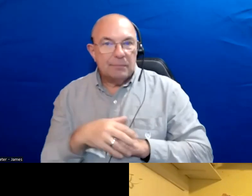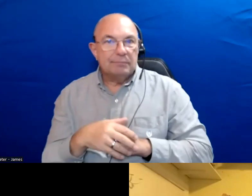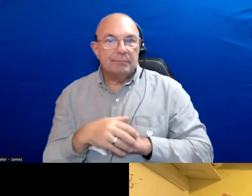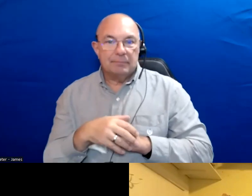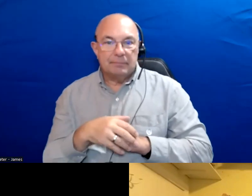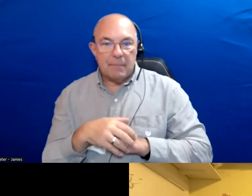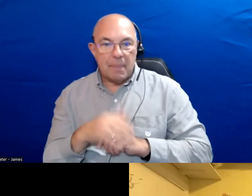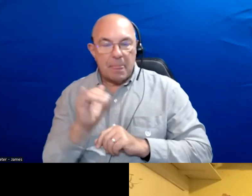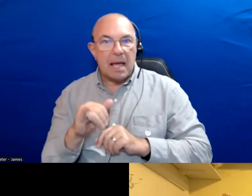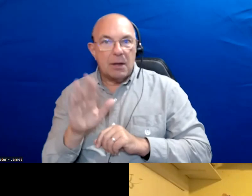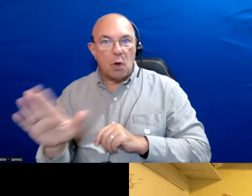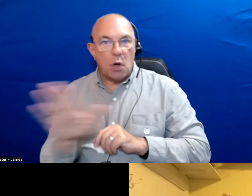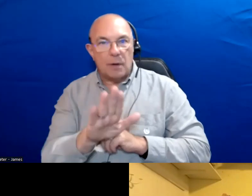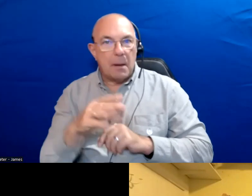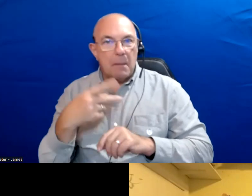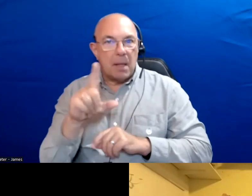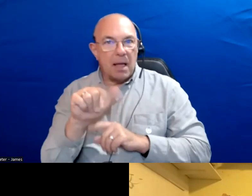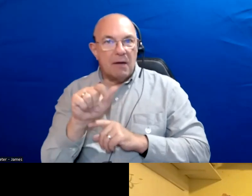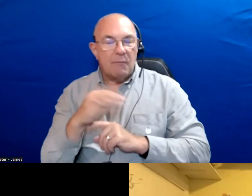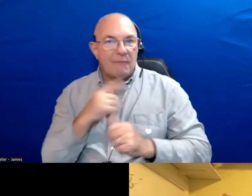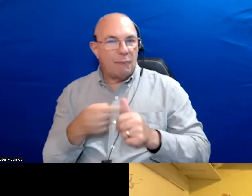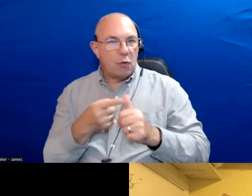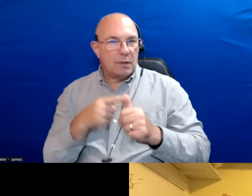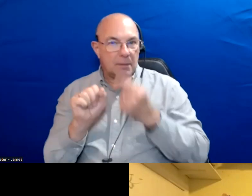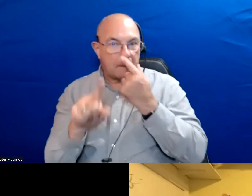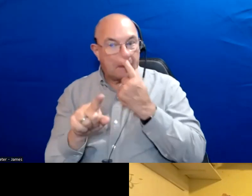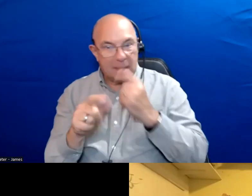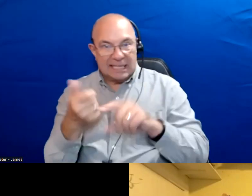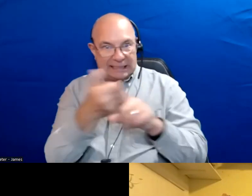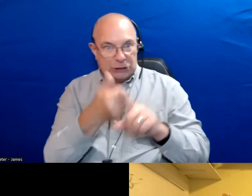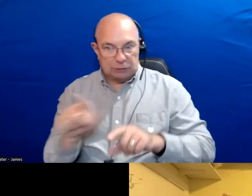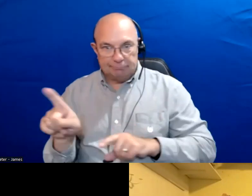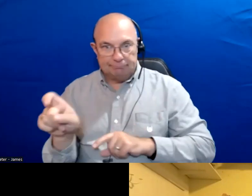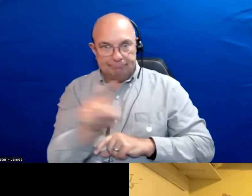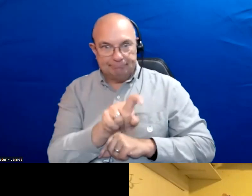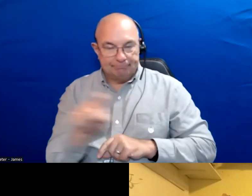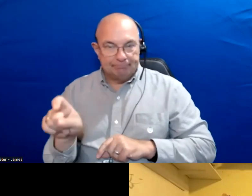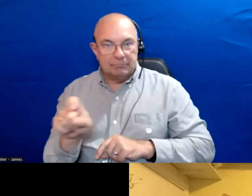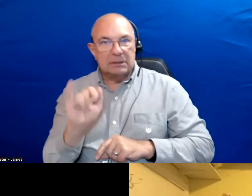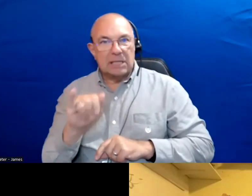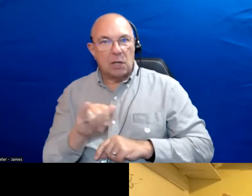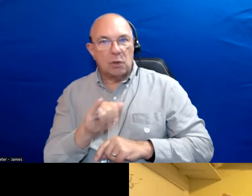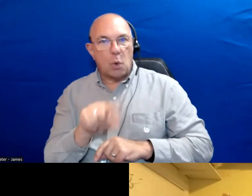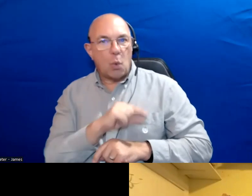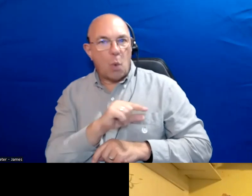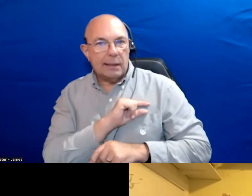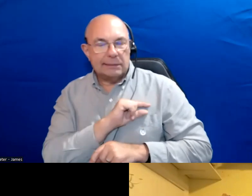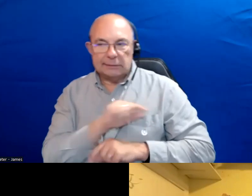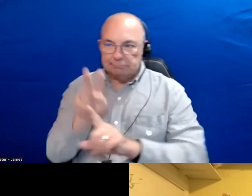on the different platforms. I wanted to first ask you each about the kinds of qualities that we would like to see in